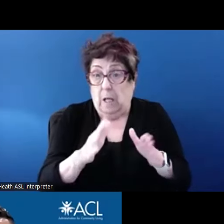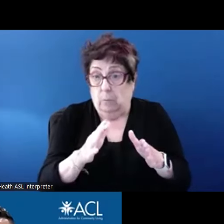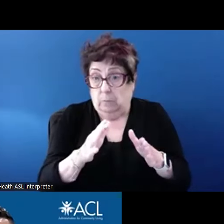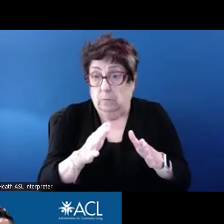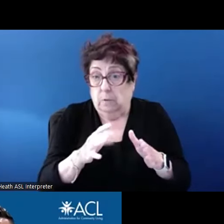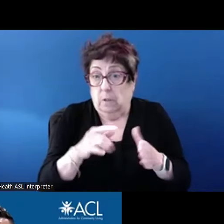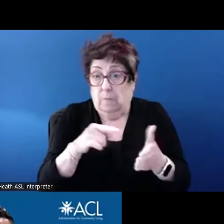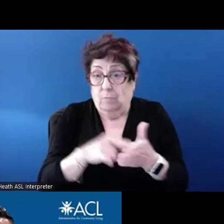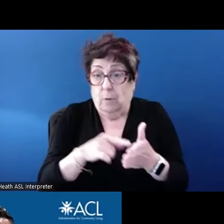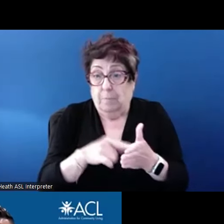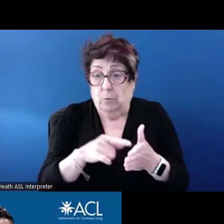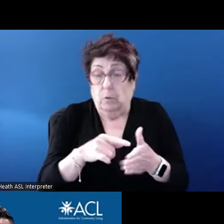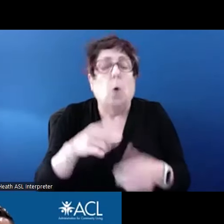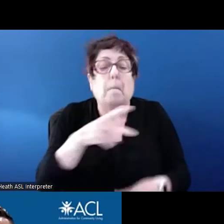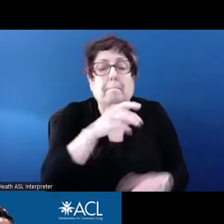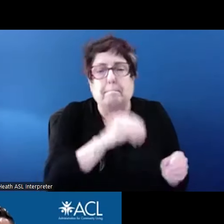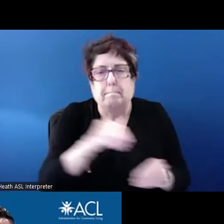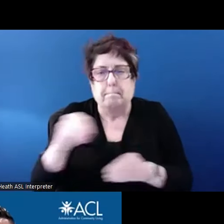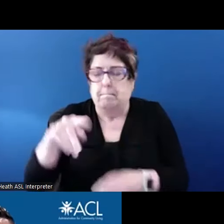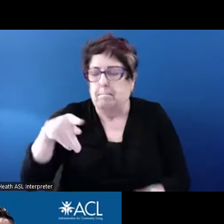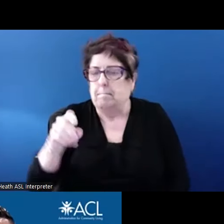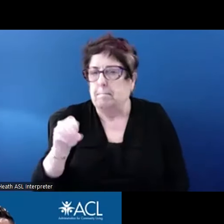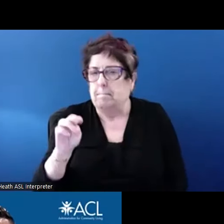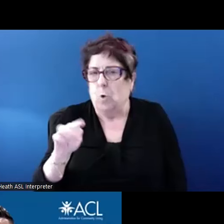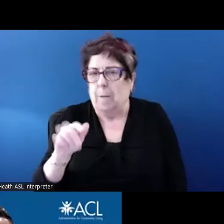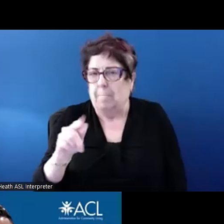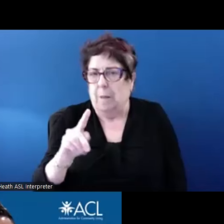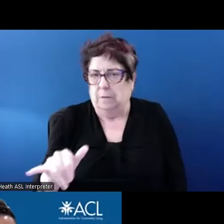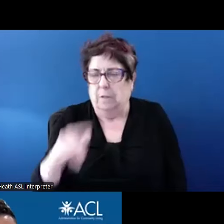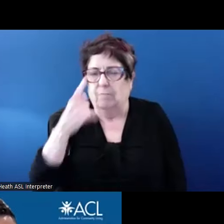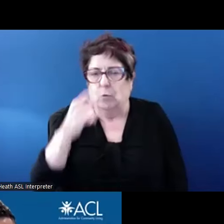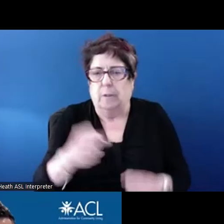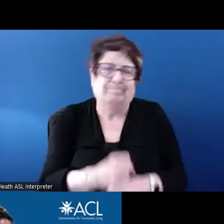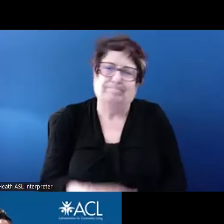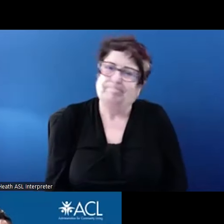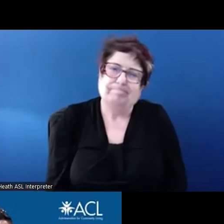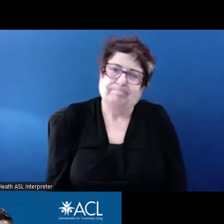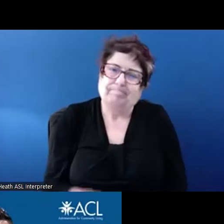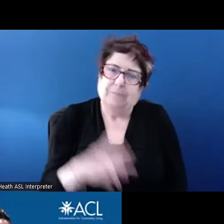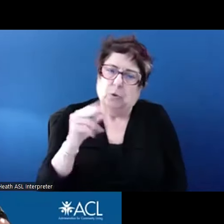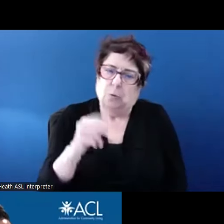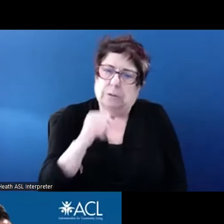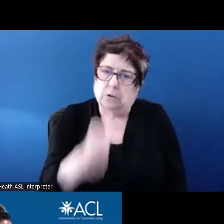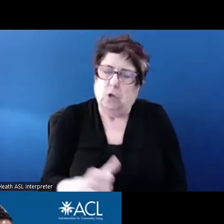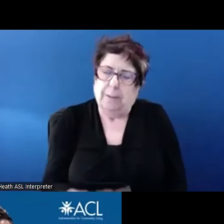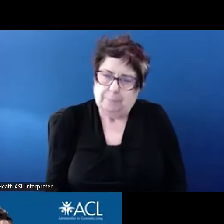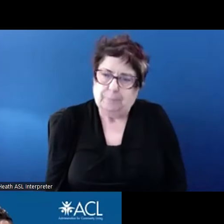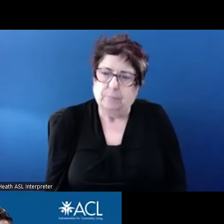Unfortunately it does not. While PHAs cannot have residency preferences, in mainstream